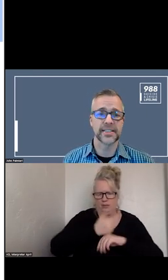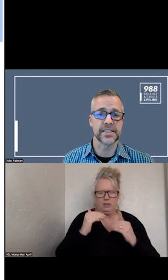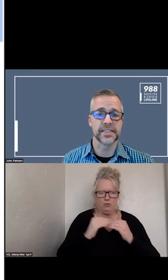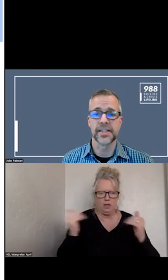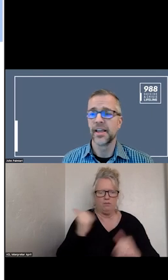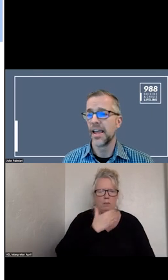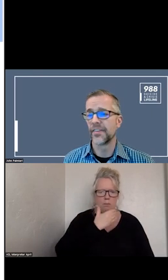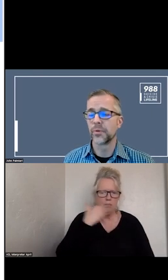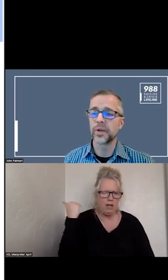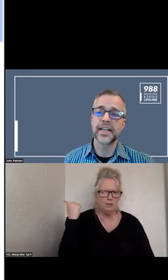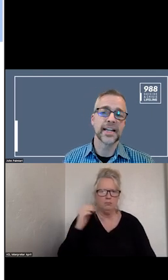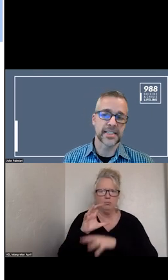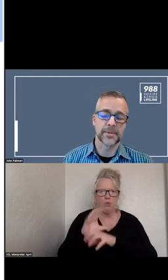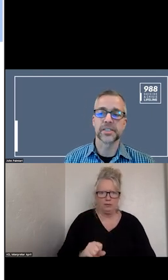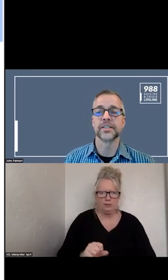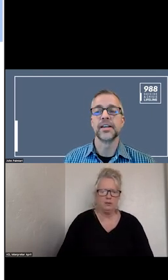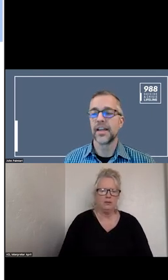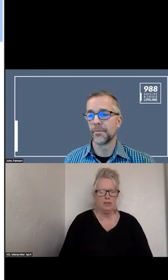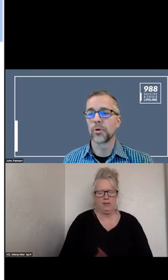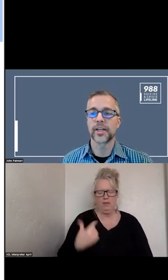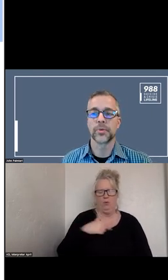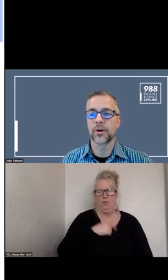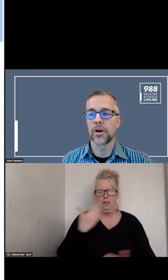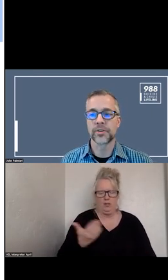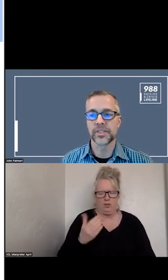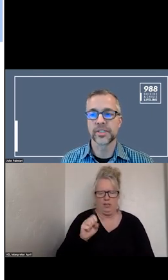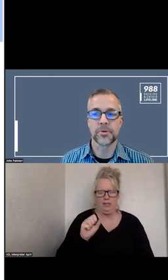PRACTICES AND WE AT SAMHSA HAVE BEEN WORKING WITH THE DEPARTMENT